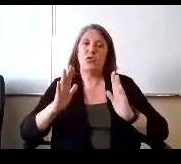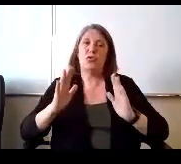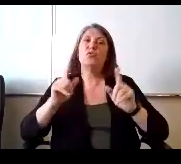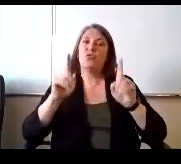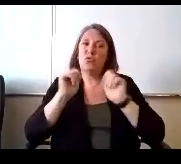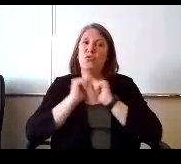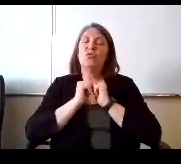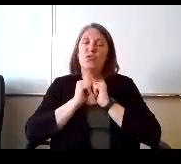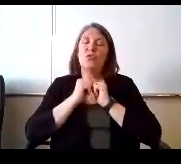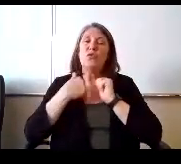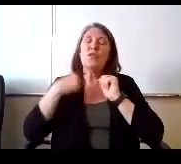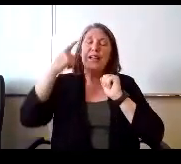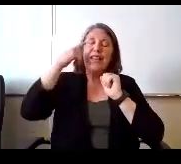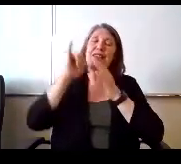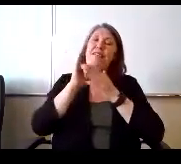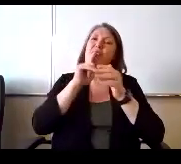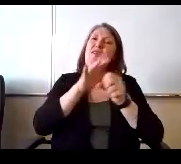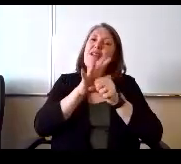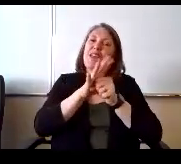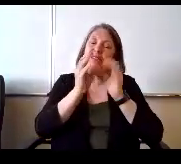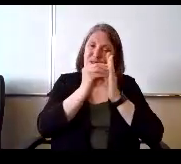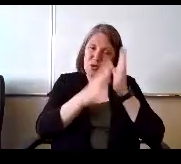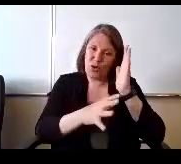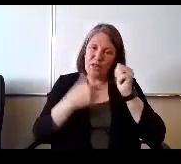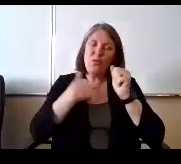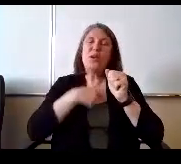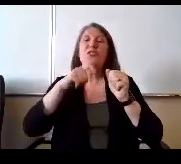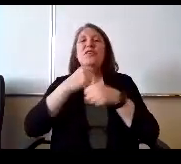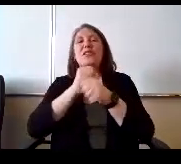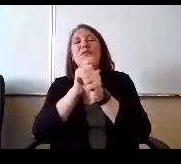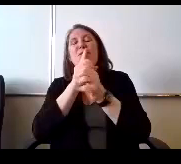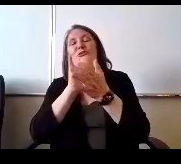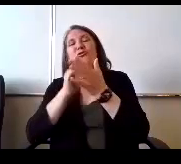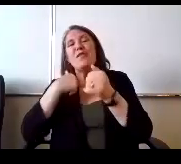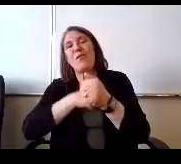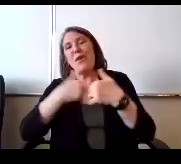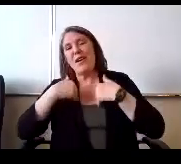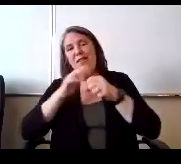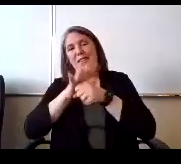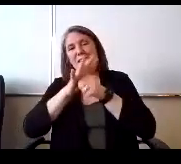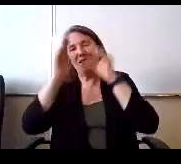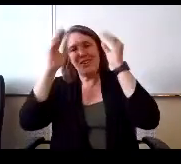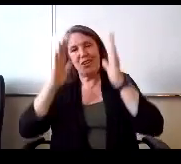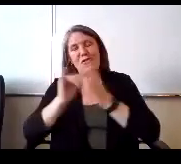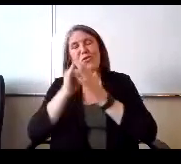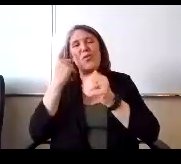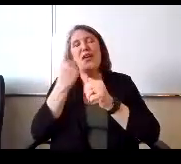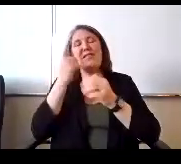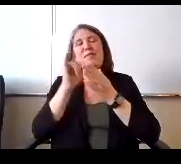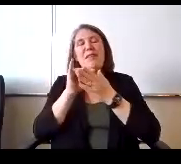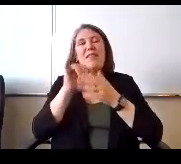Because I think there's certainly enough students, we just need to make sure we have enough teachers, and so that's something that Andy will be working with.